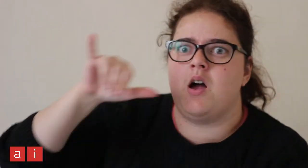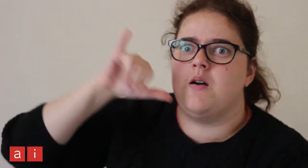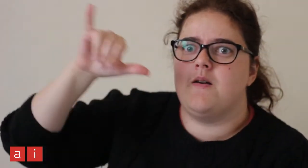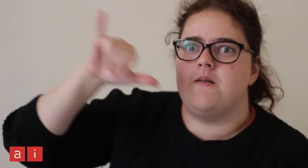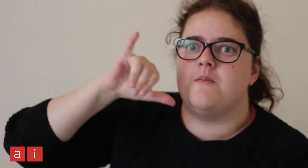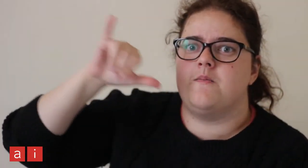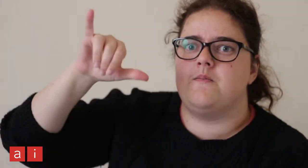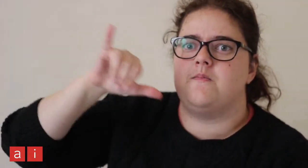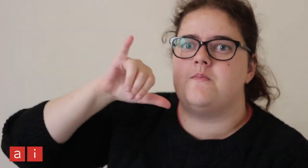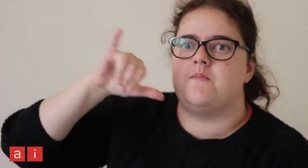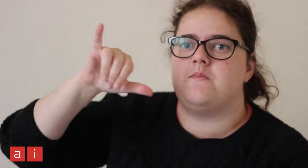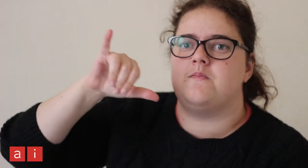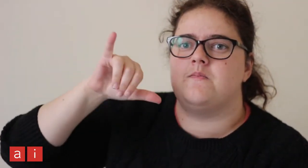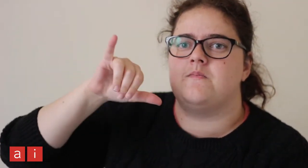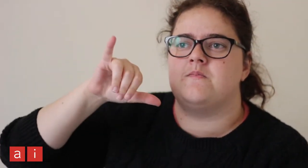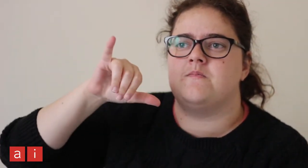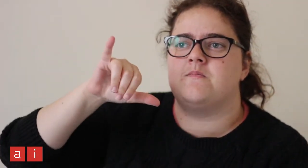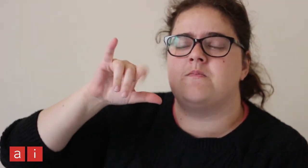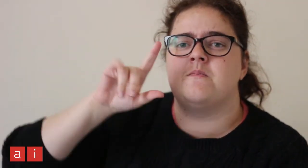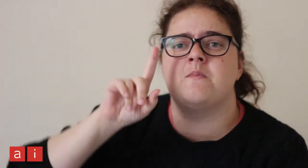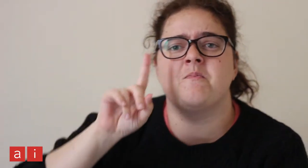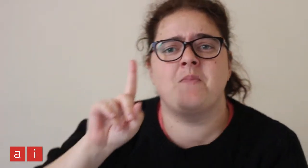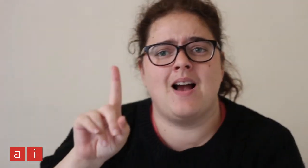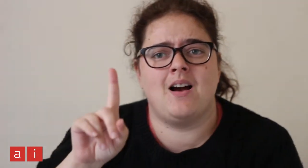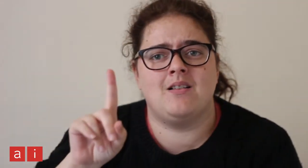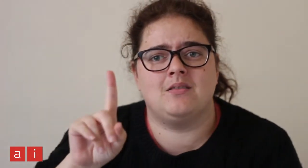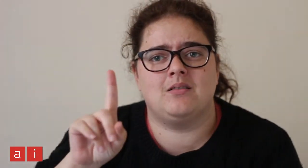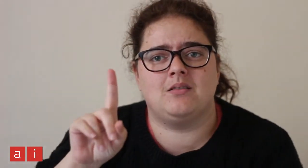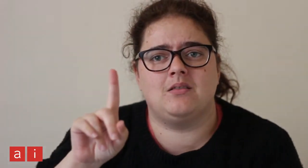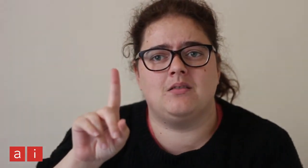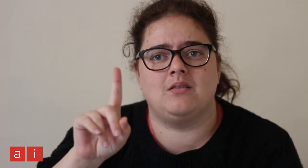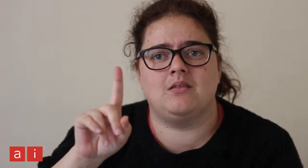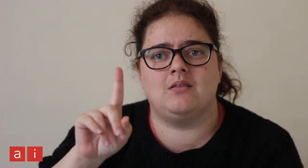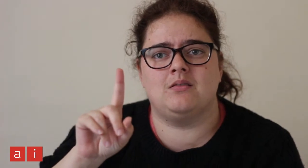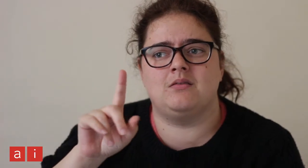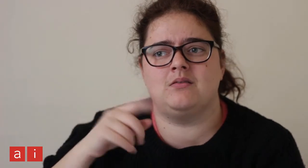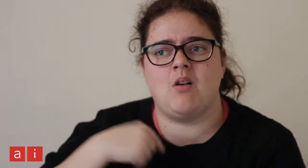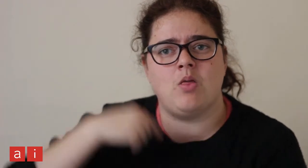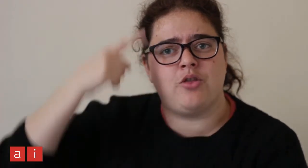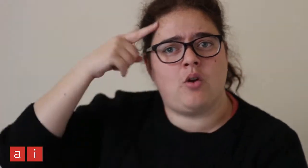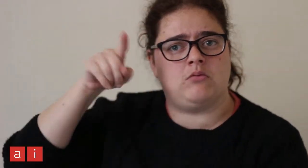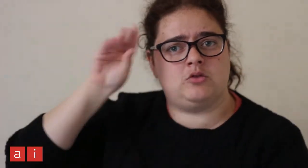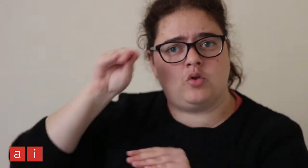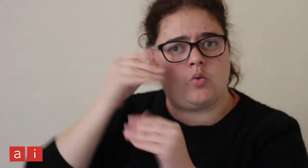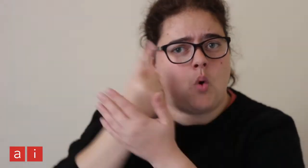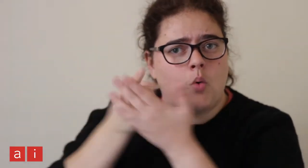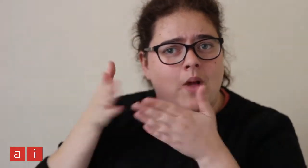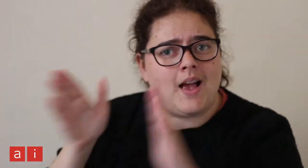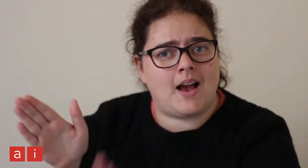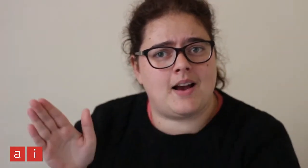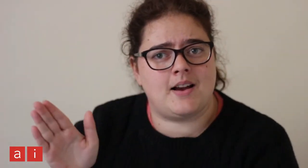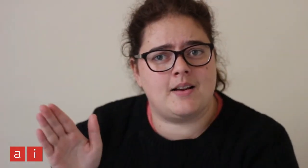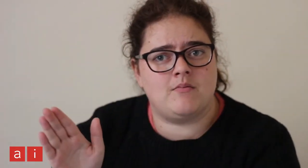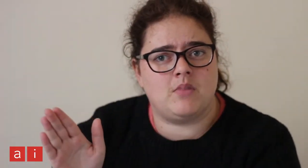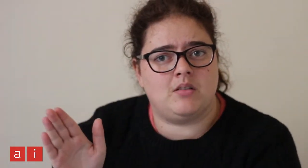I wanted to be the same as them. However, I thought teaching was the only way to give back to the Deaf community.